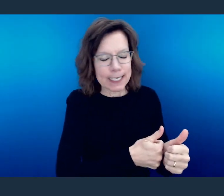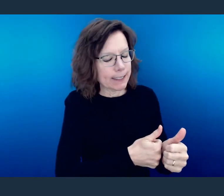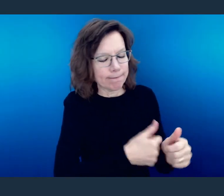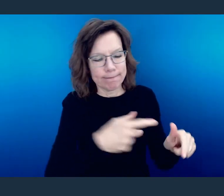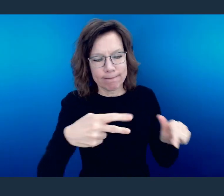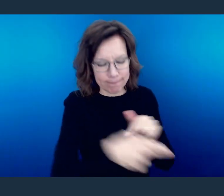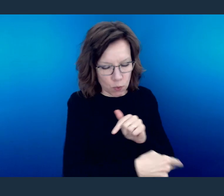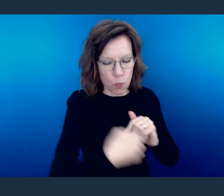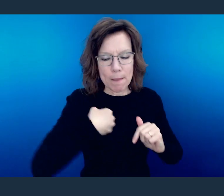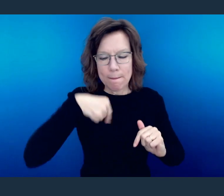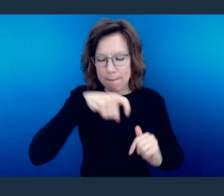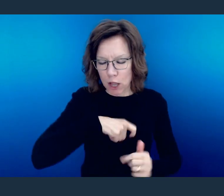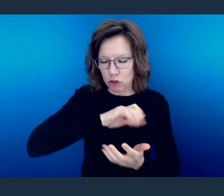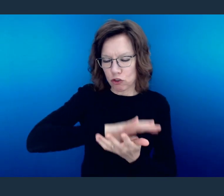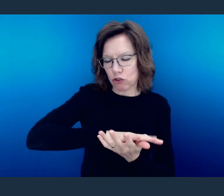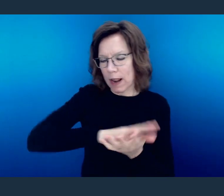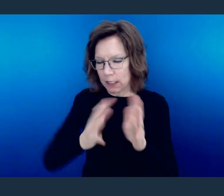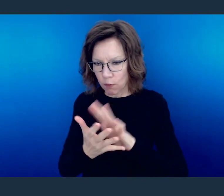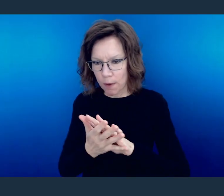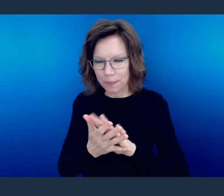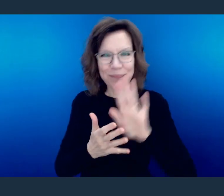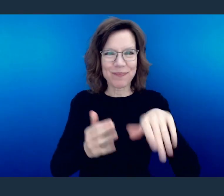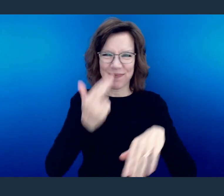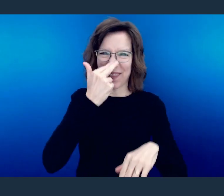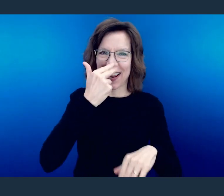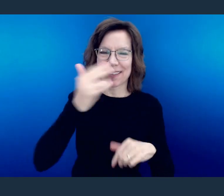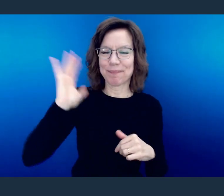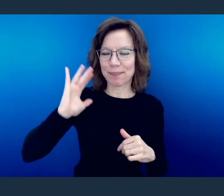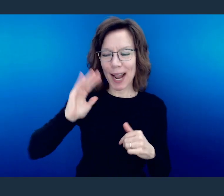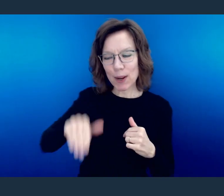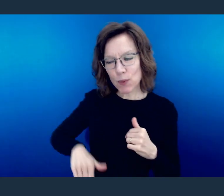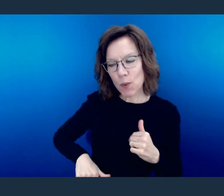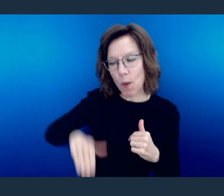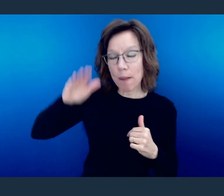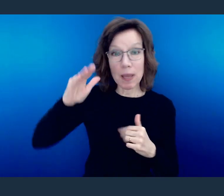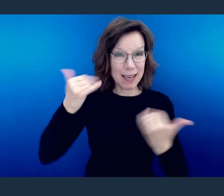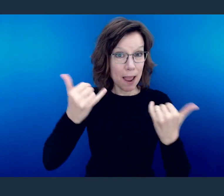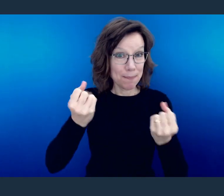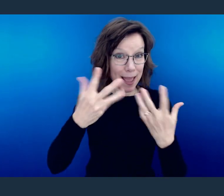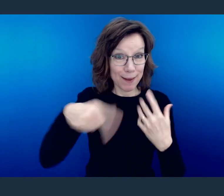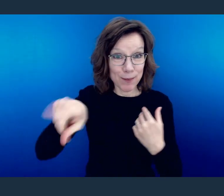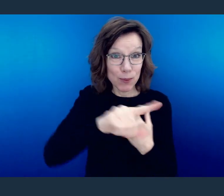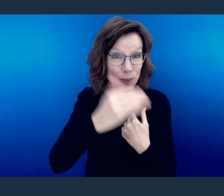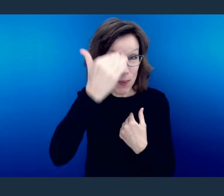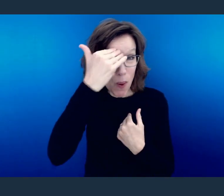And it's funny, because I grew up in a generation and at this point a lot of the people around